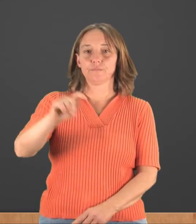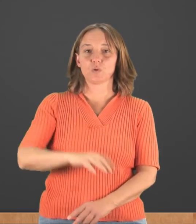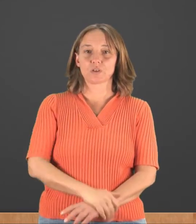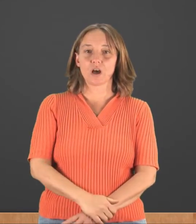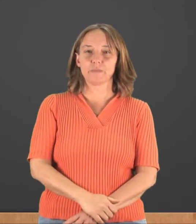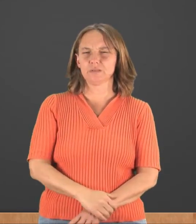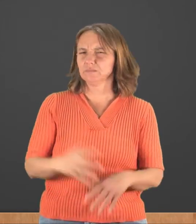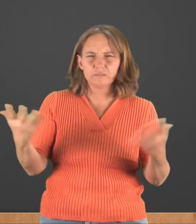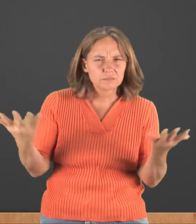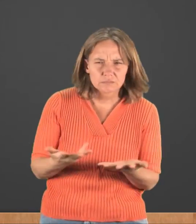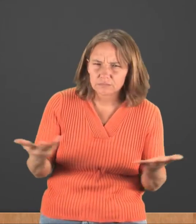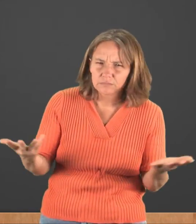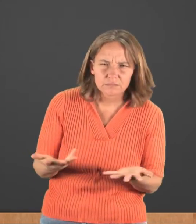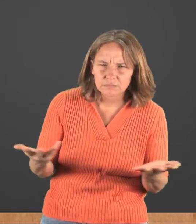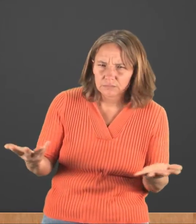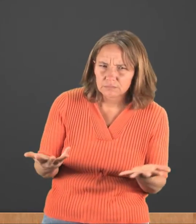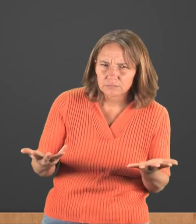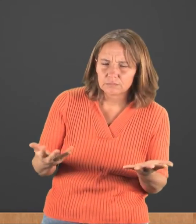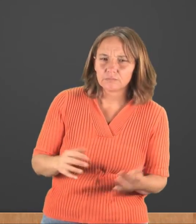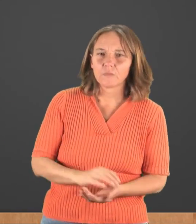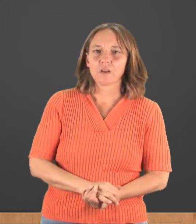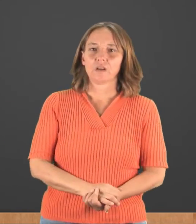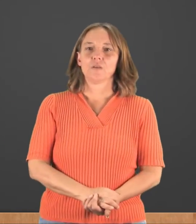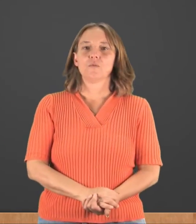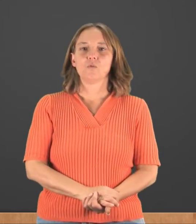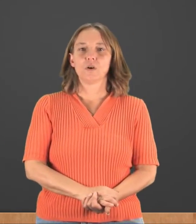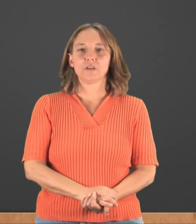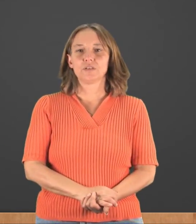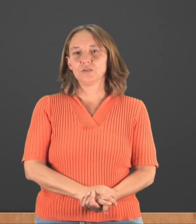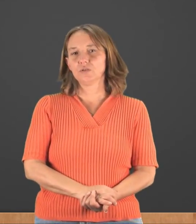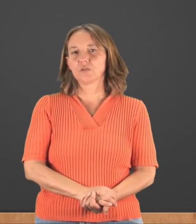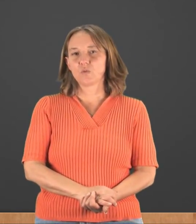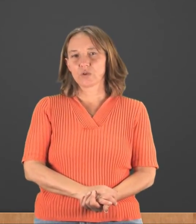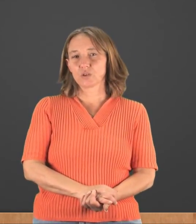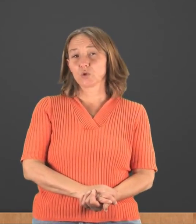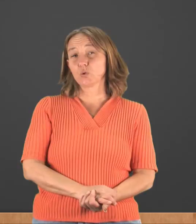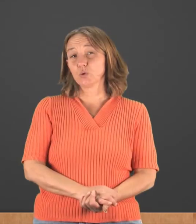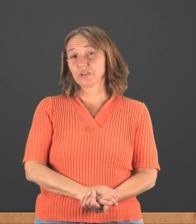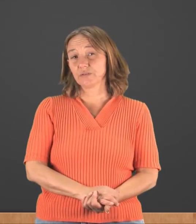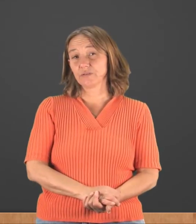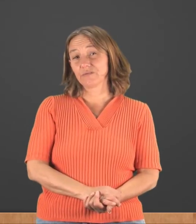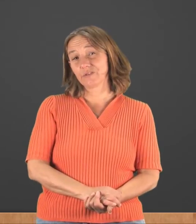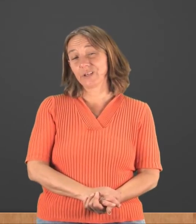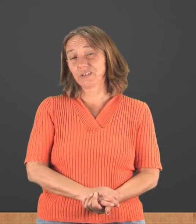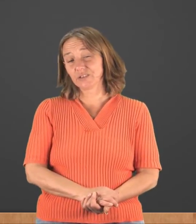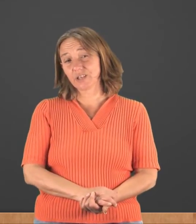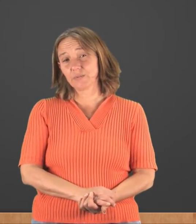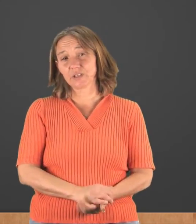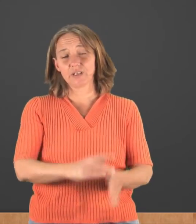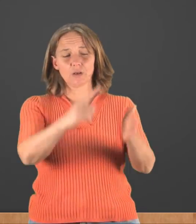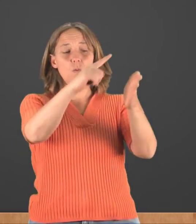Most common. One that is used more in schools and english-type signing.